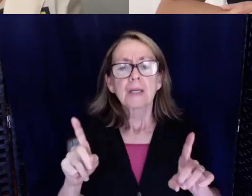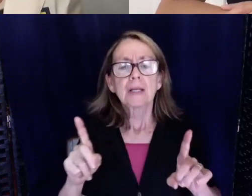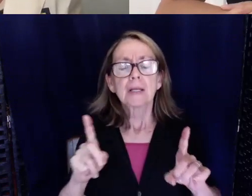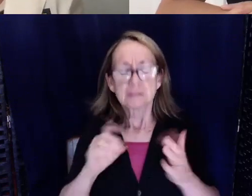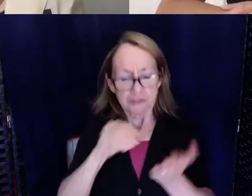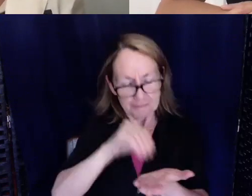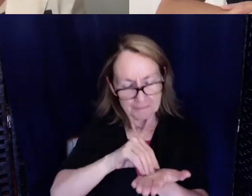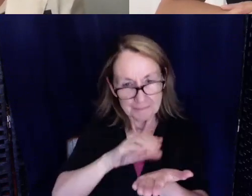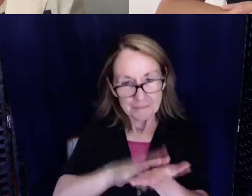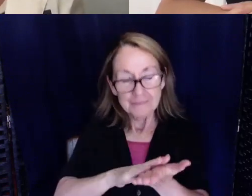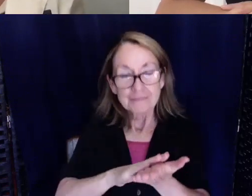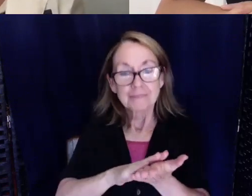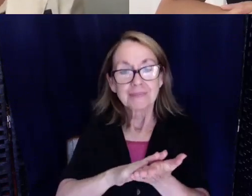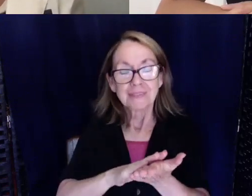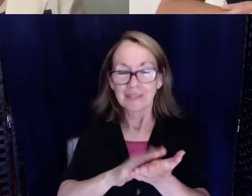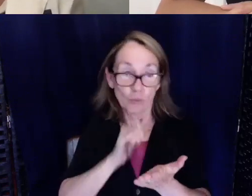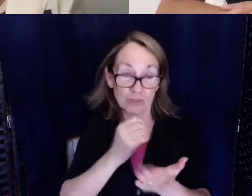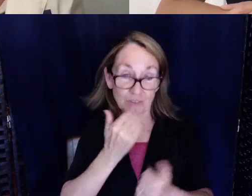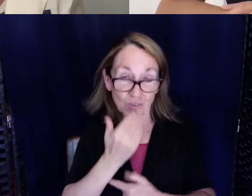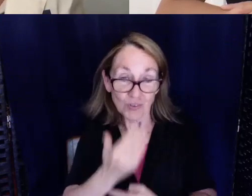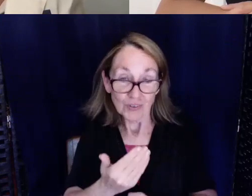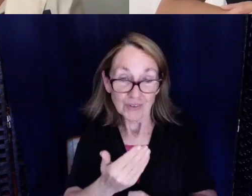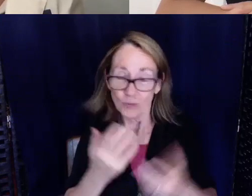it wasn't really good you don't want it to happen again